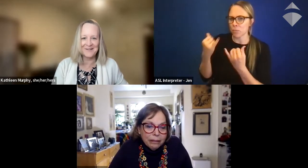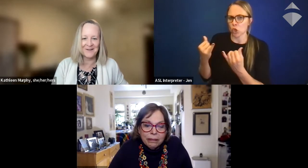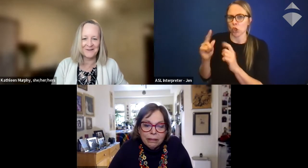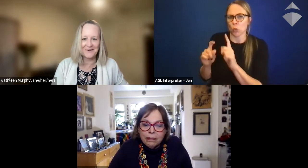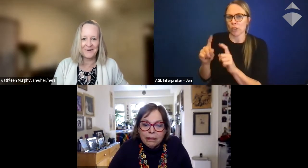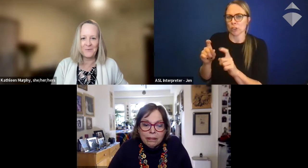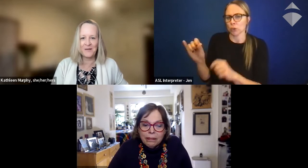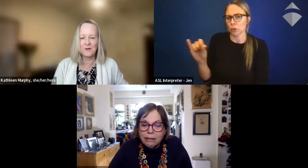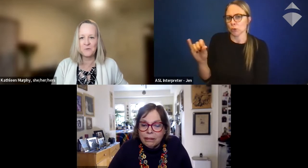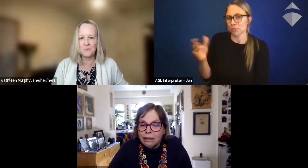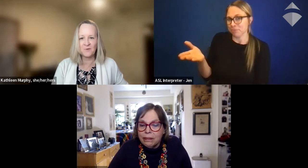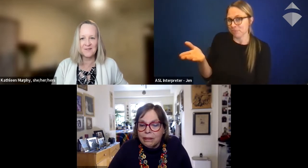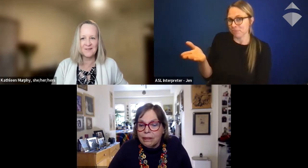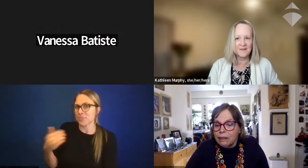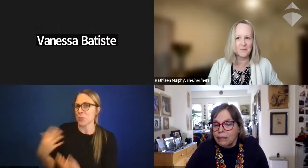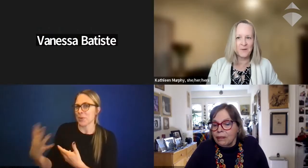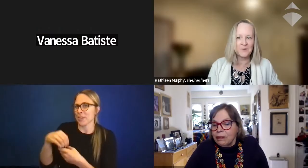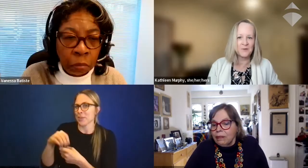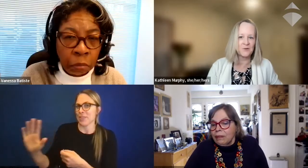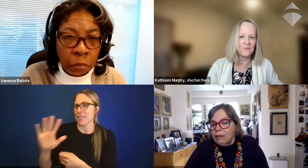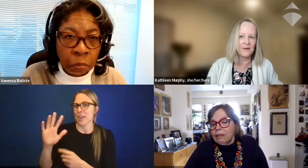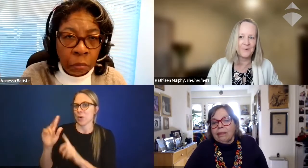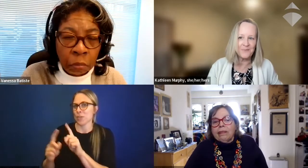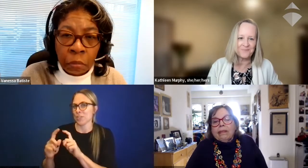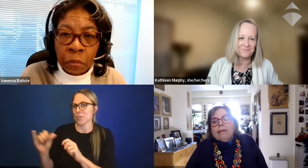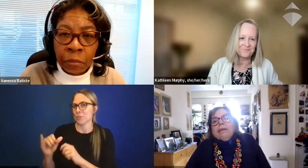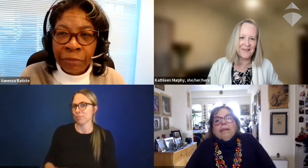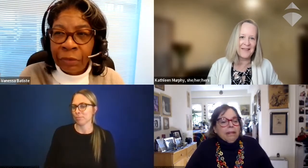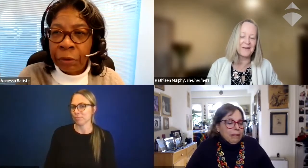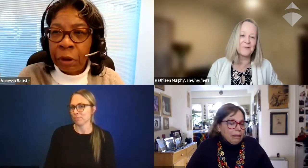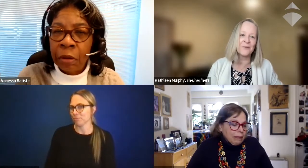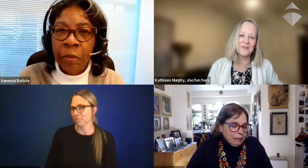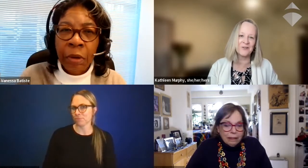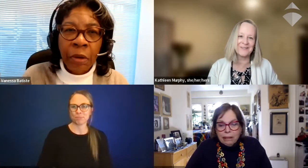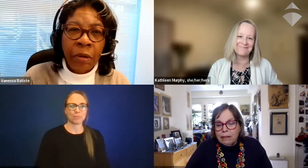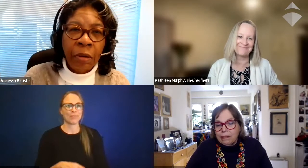so that we can include those voices as well to the degree we're able. Thank you so much Judy.